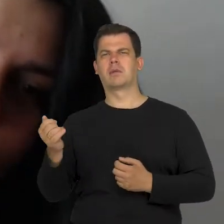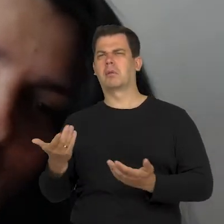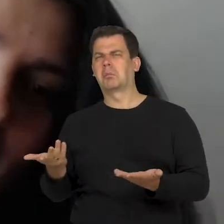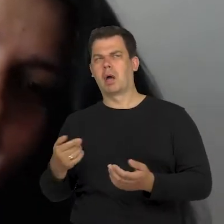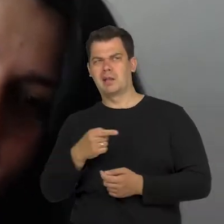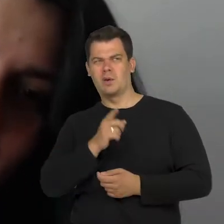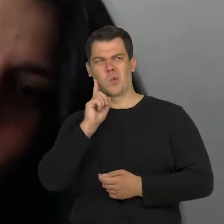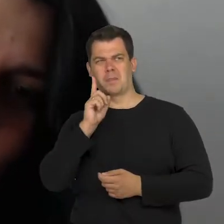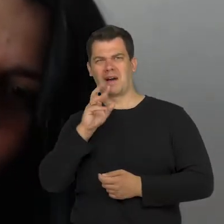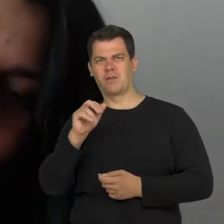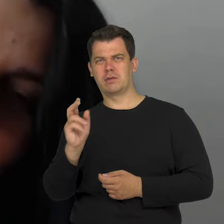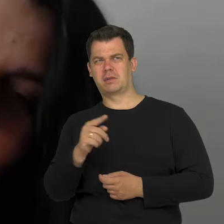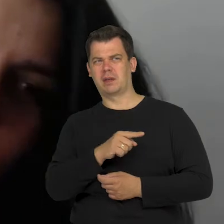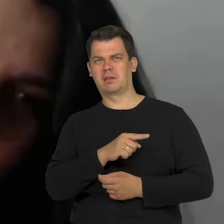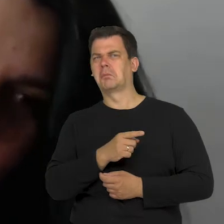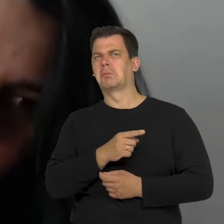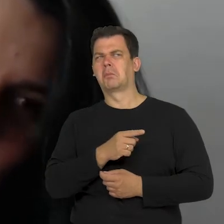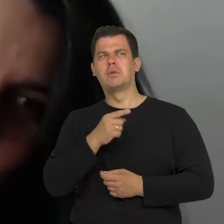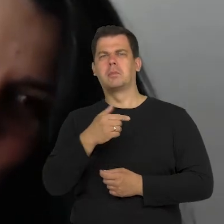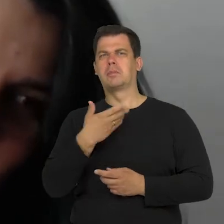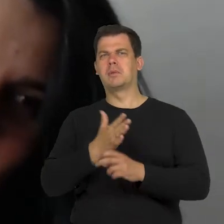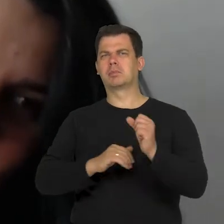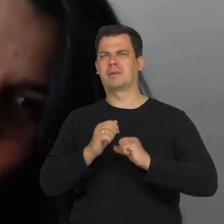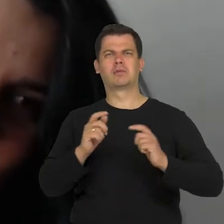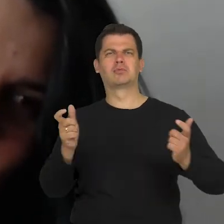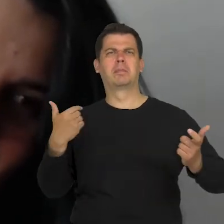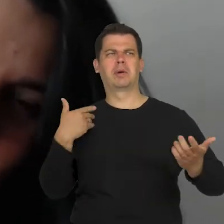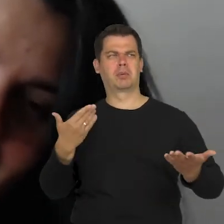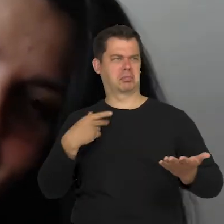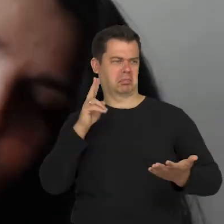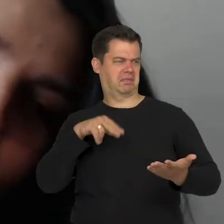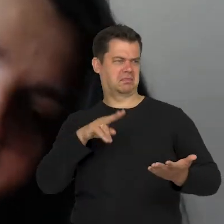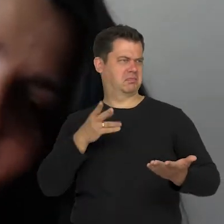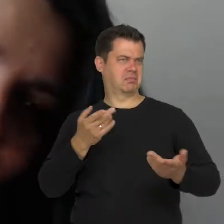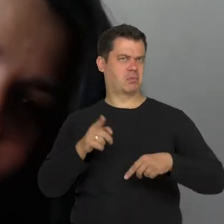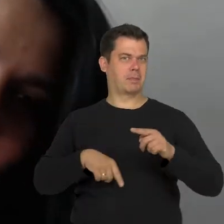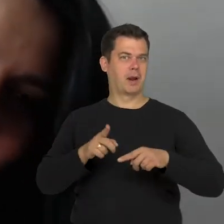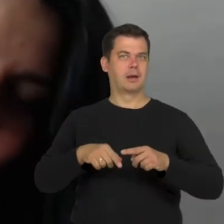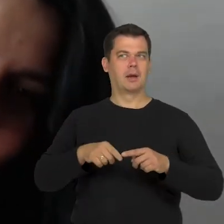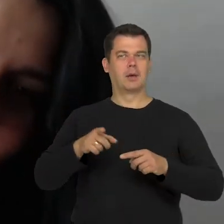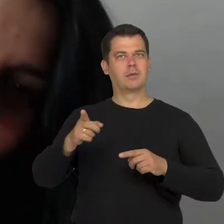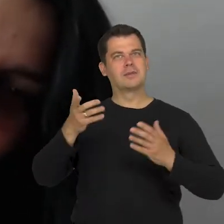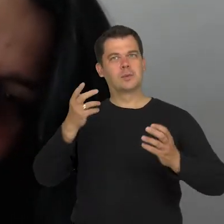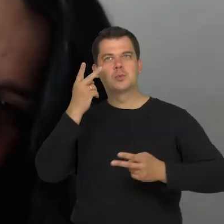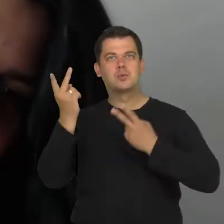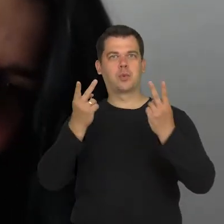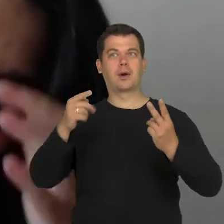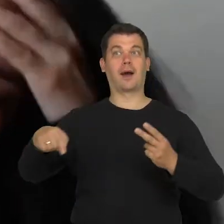what type of disability does this young man have?". They tried to figure it out